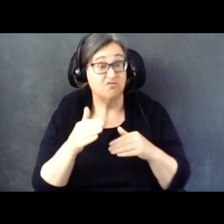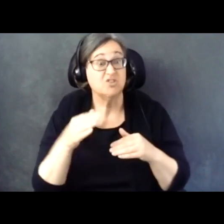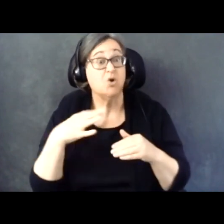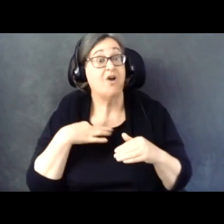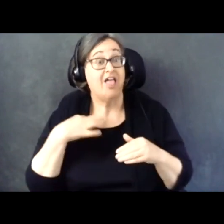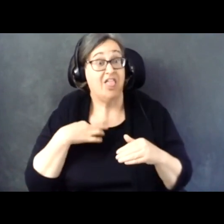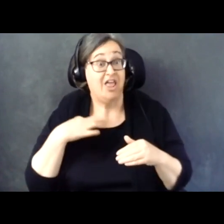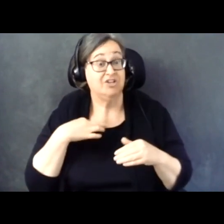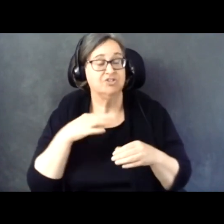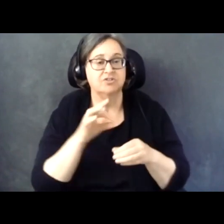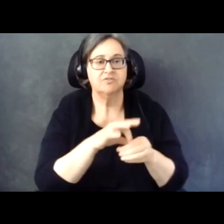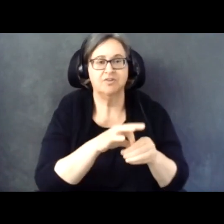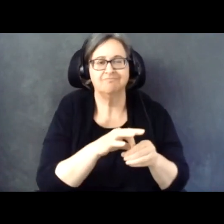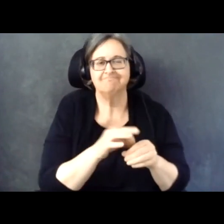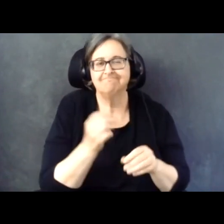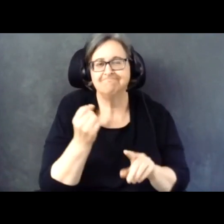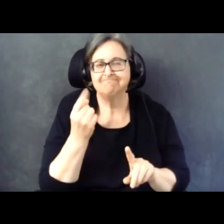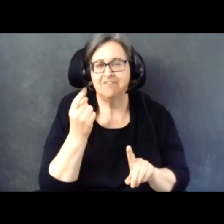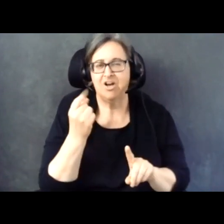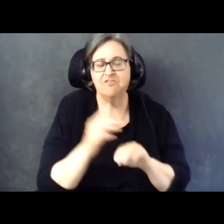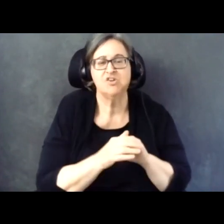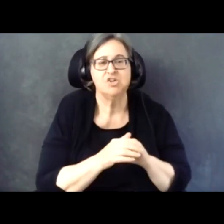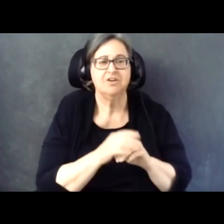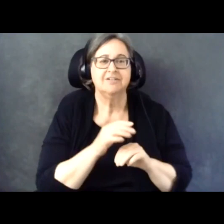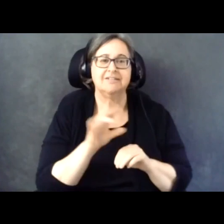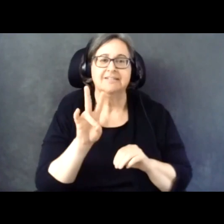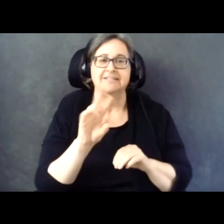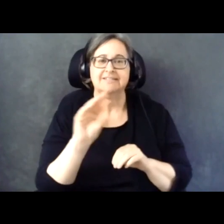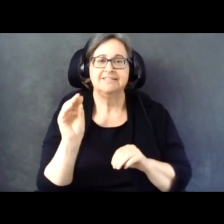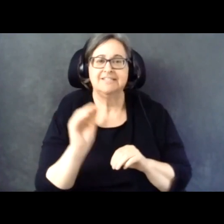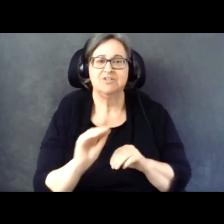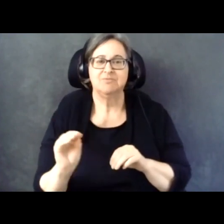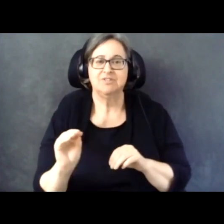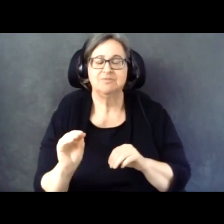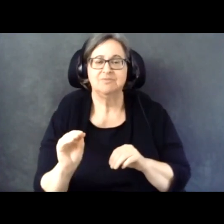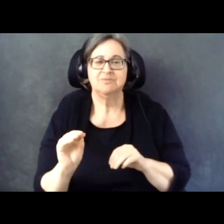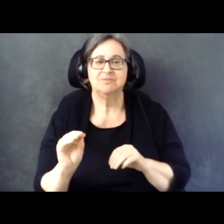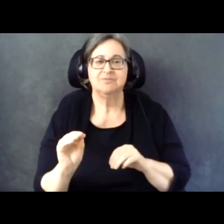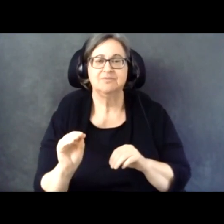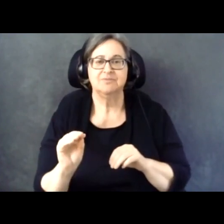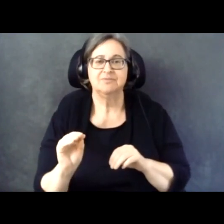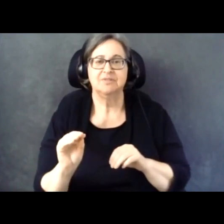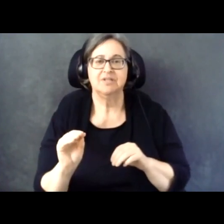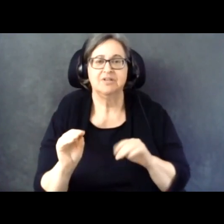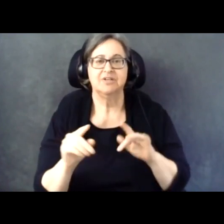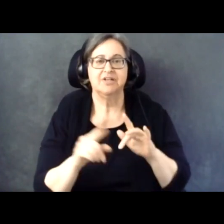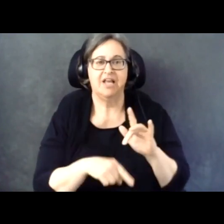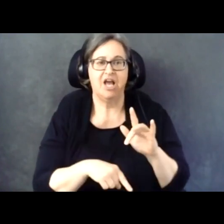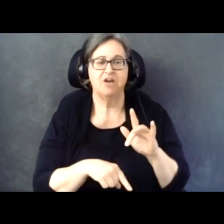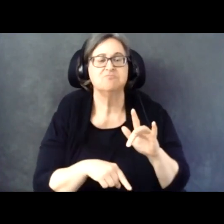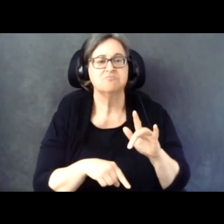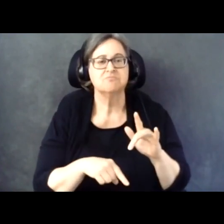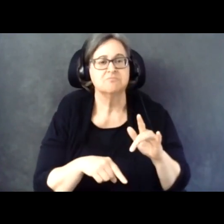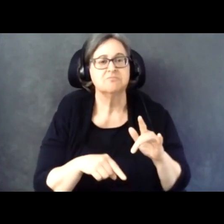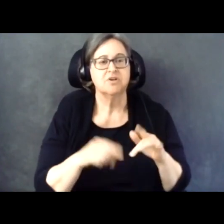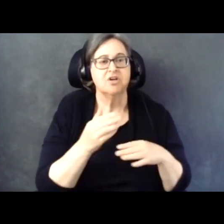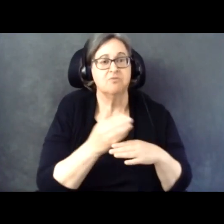However, there is a persistent 7 percentage point gap in turn out between voters with